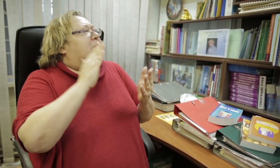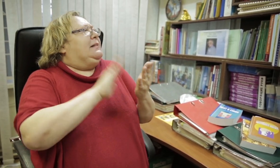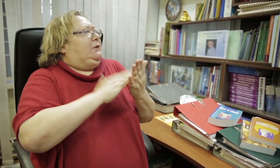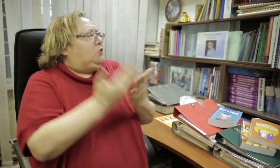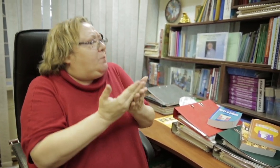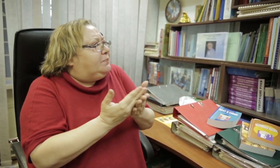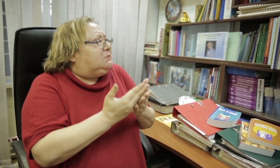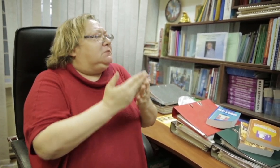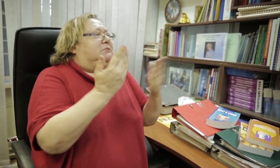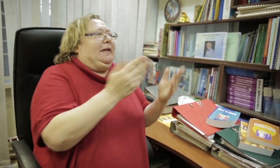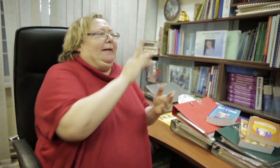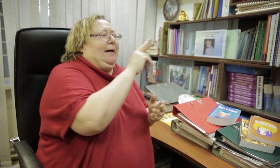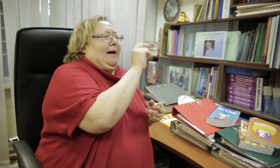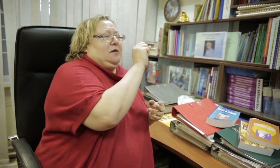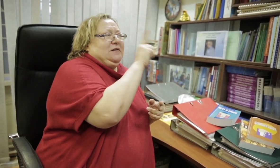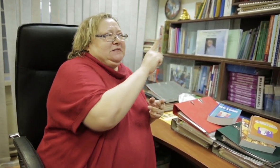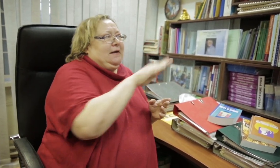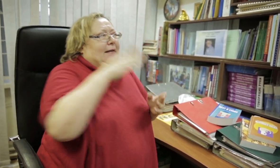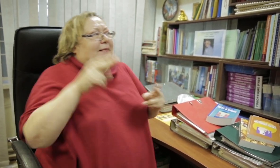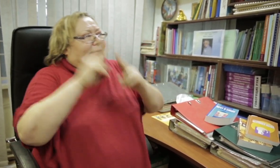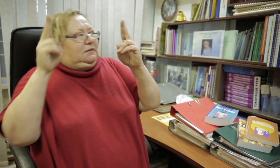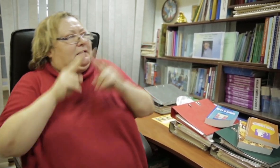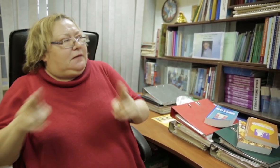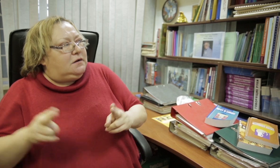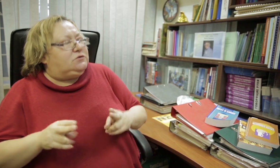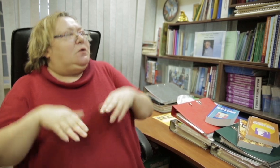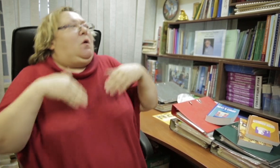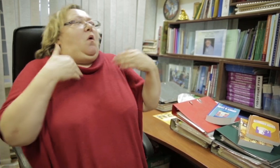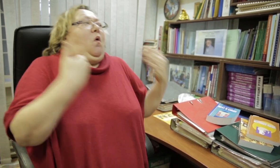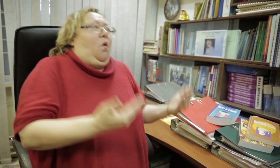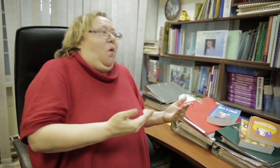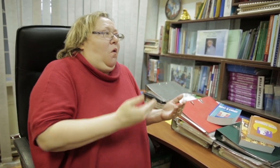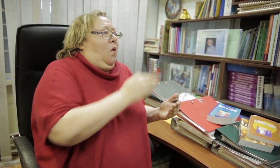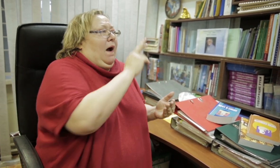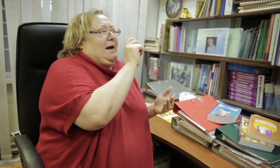the theater influenced me and put me on the right track in my life.